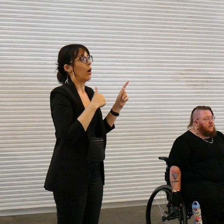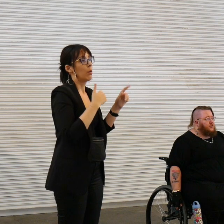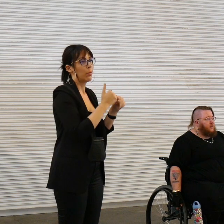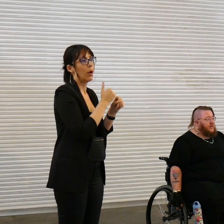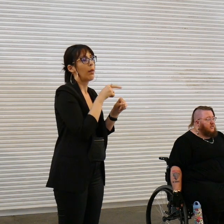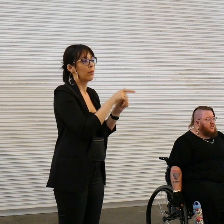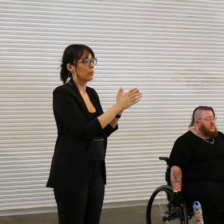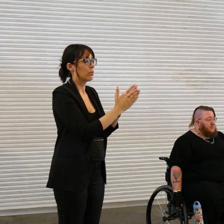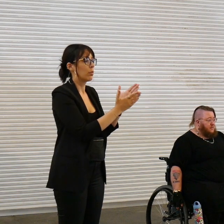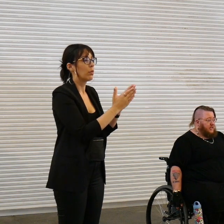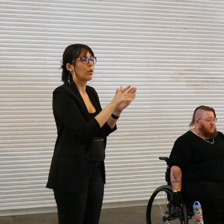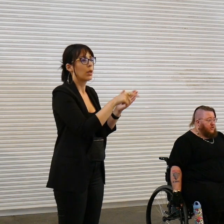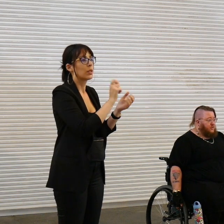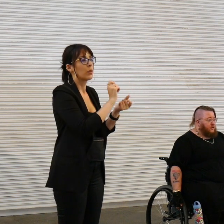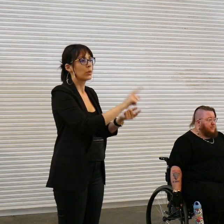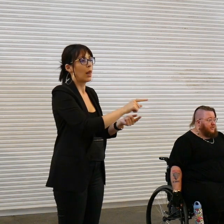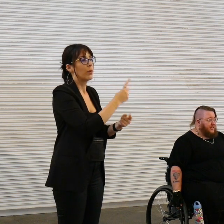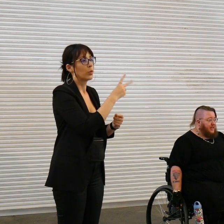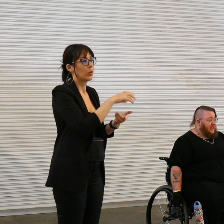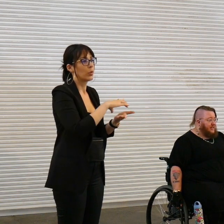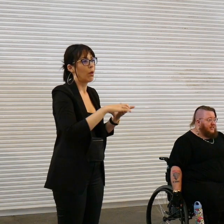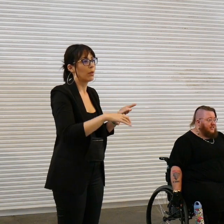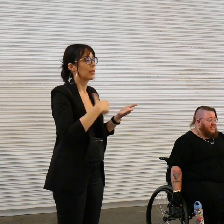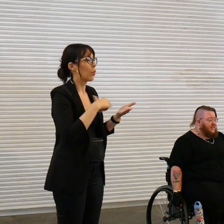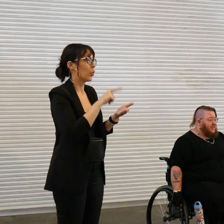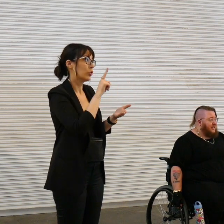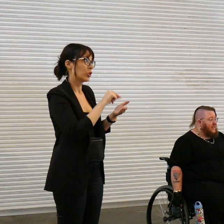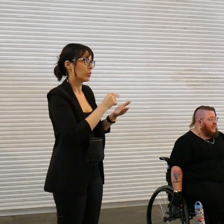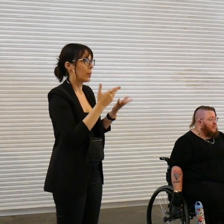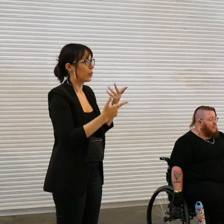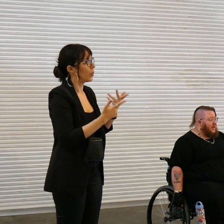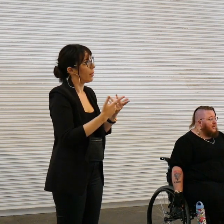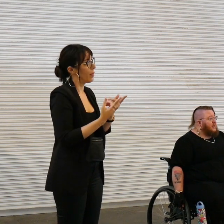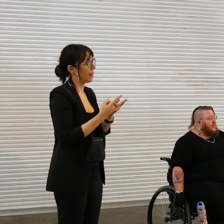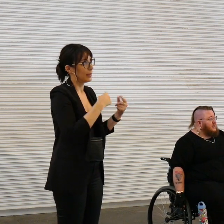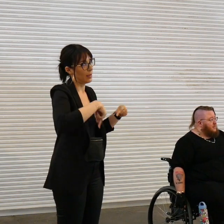for $20 it's much more affordable than anything else that you're going to get here but it's a